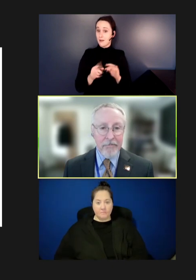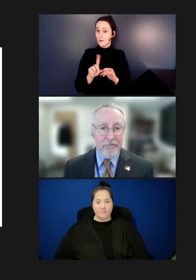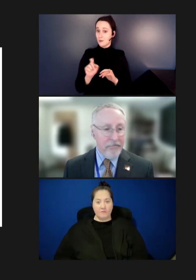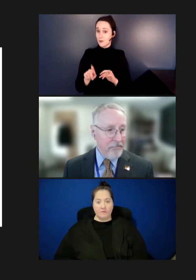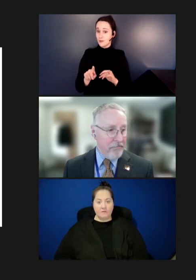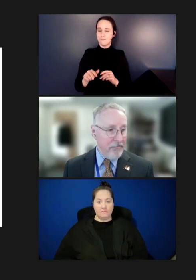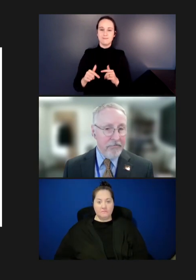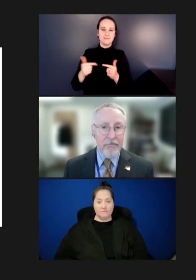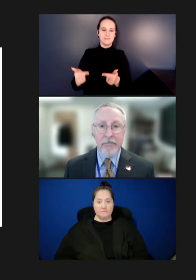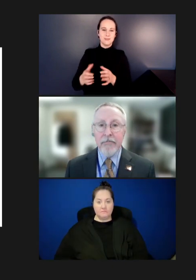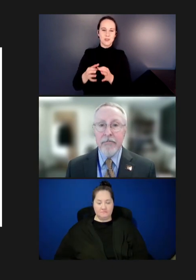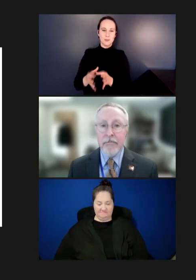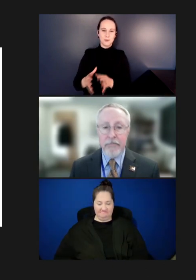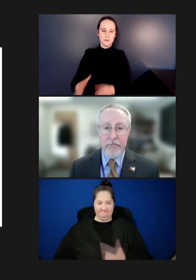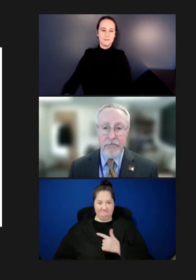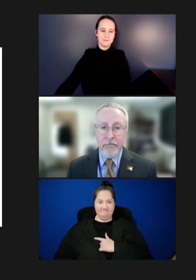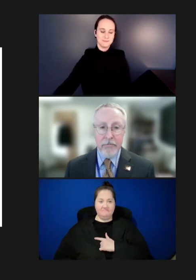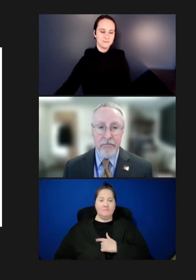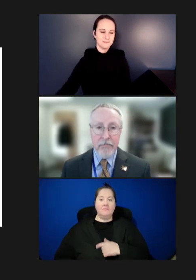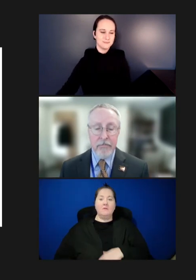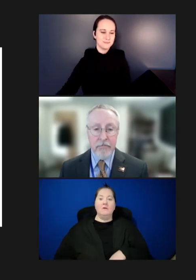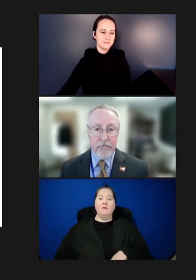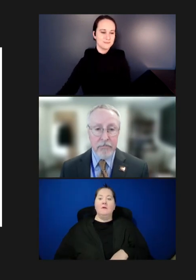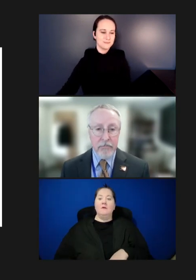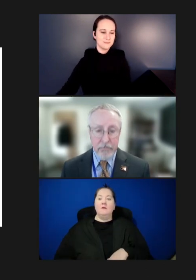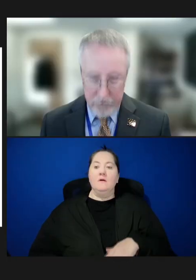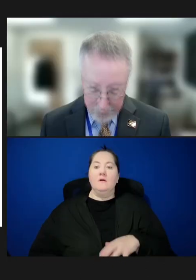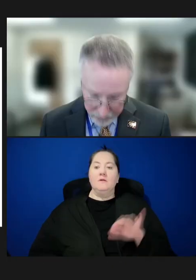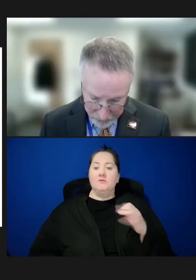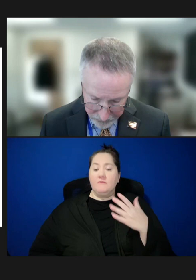Jeffrey Duchin: Thank you. Thank you for all these presentations. I want to